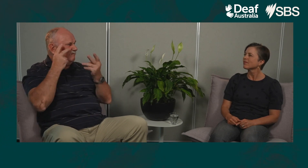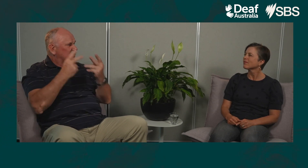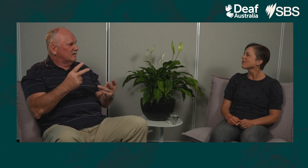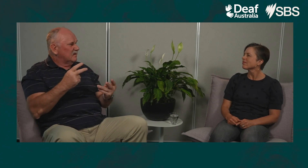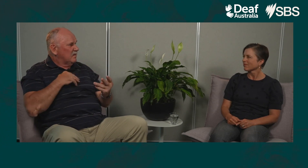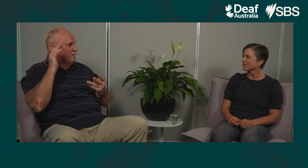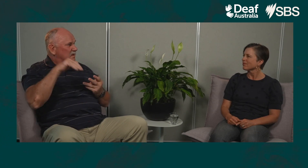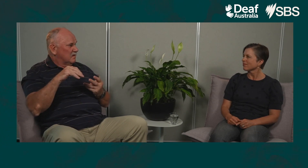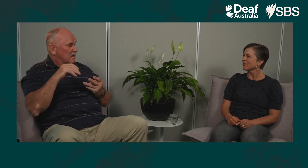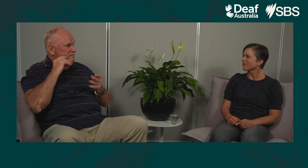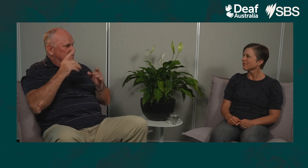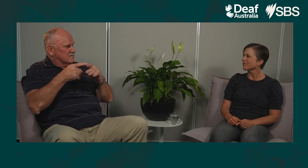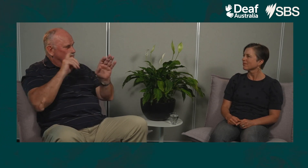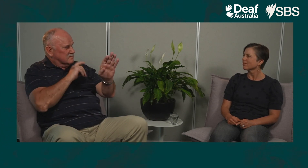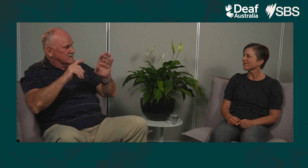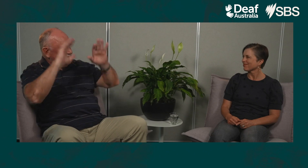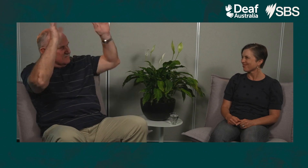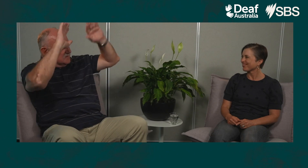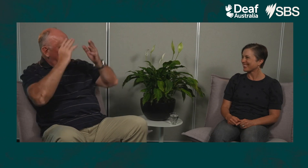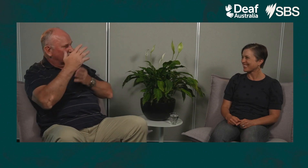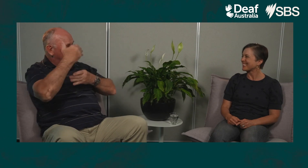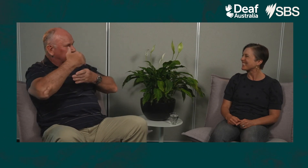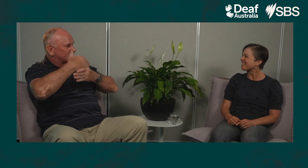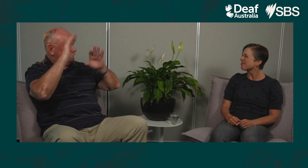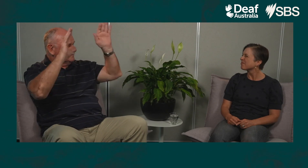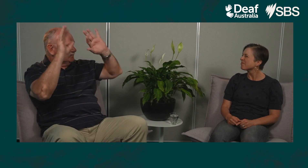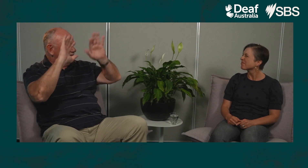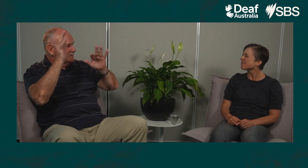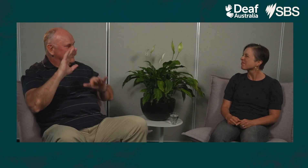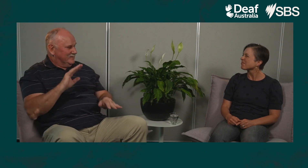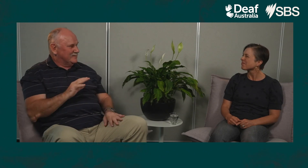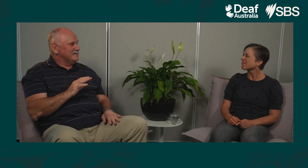who came to the home, they’d generally wave through the window and we could see them to alert us.